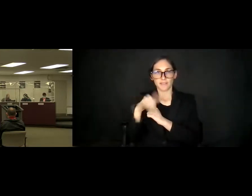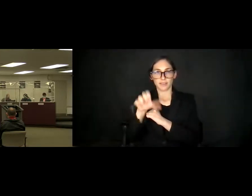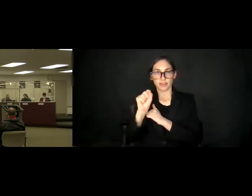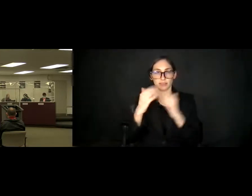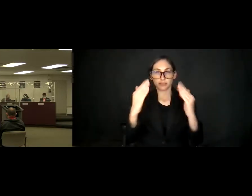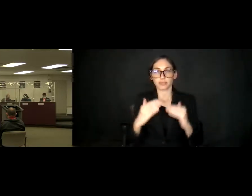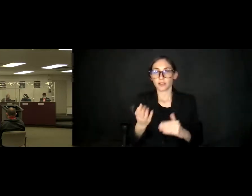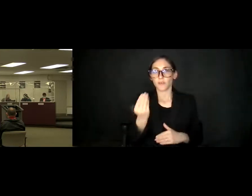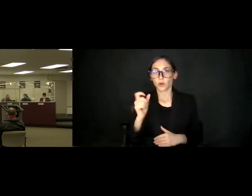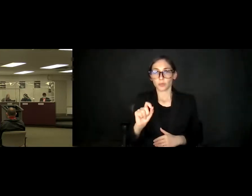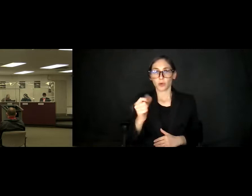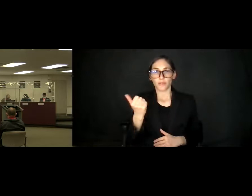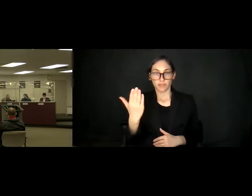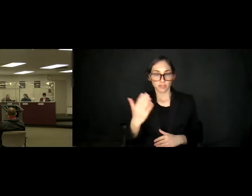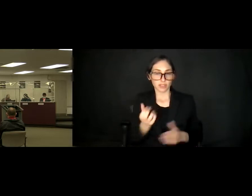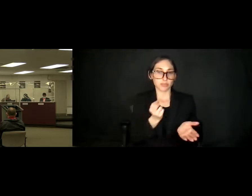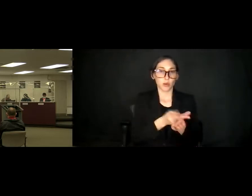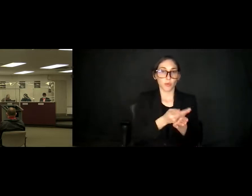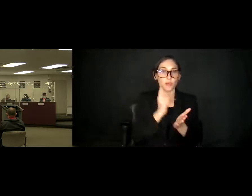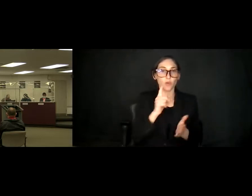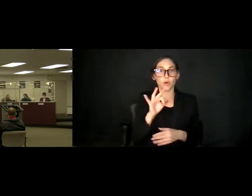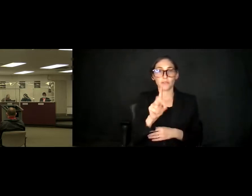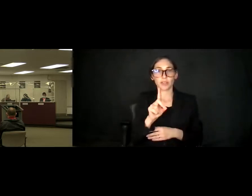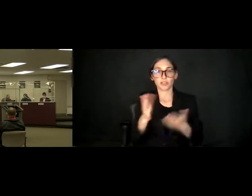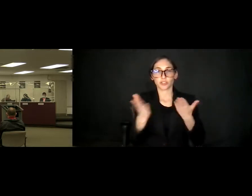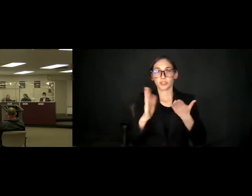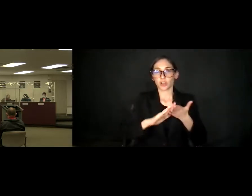Approval of Amendment to Field Services Contract - General Conditions